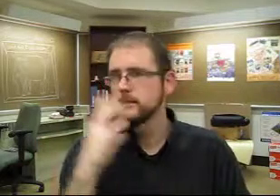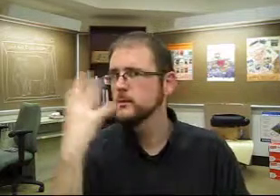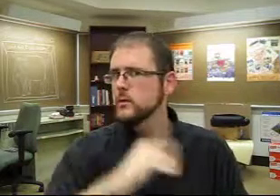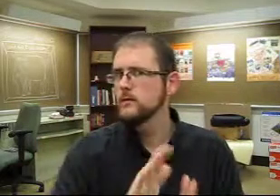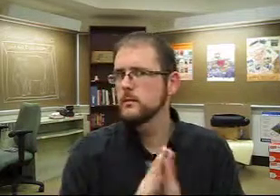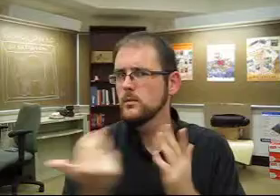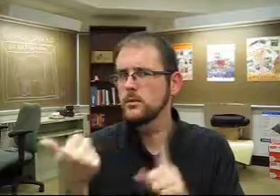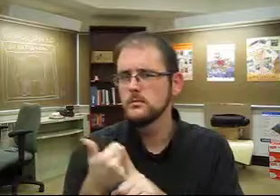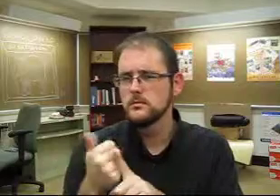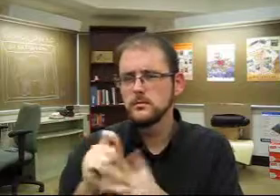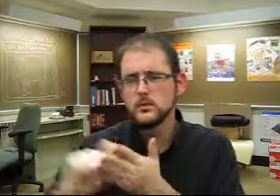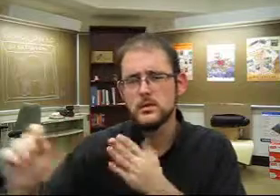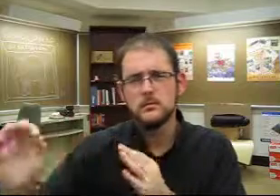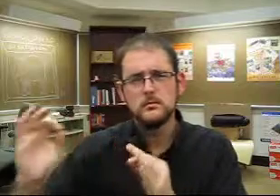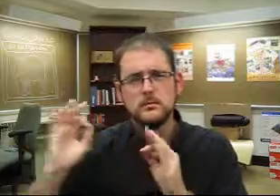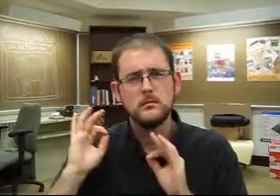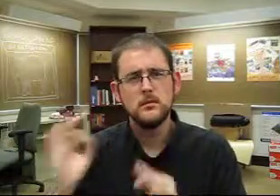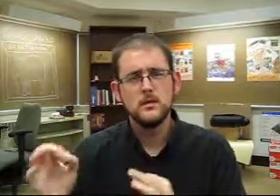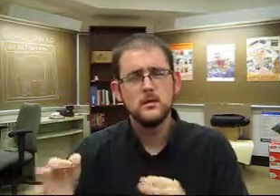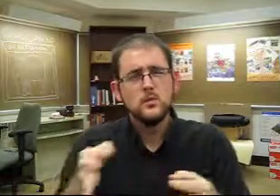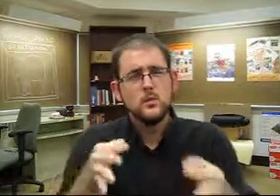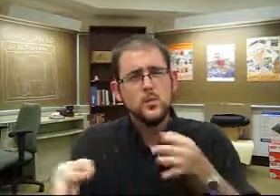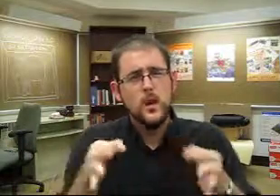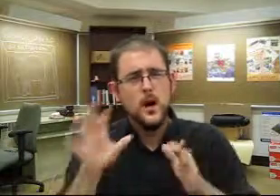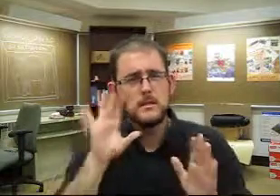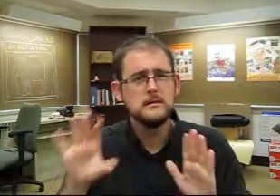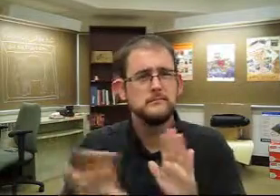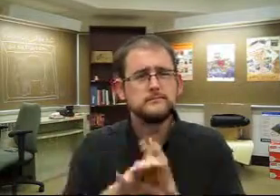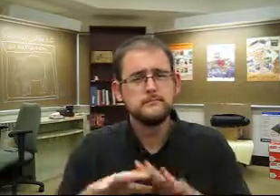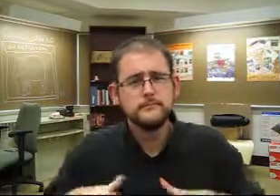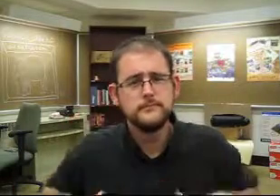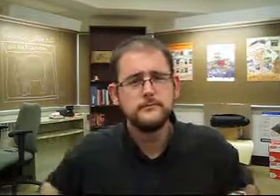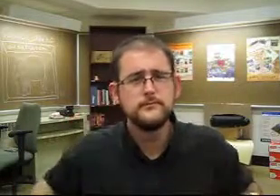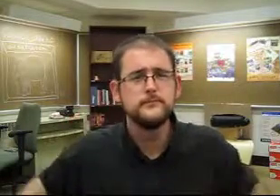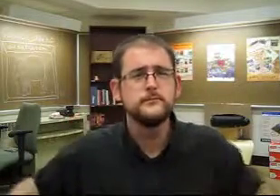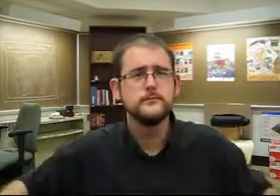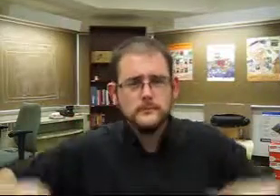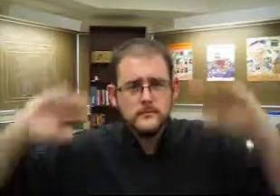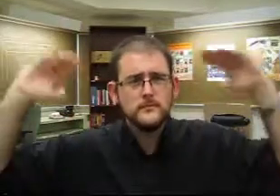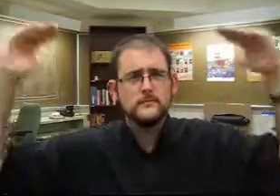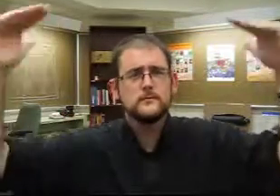It's a great book, very well-written, describing the desert,